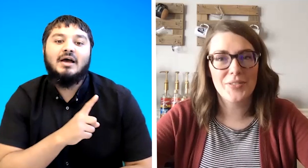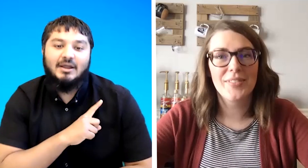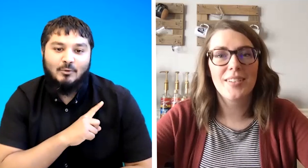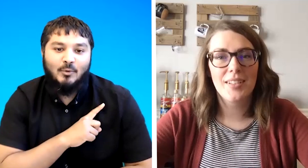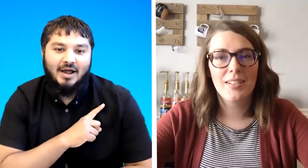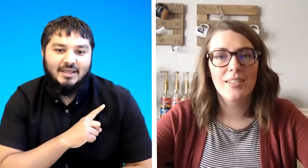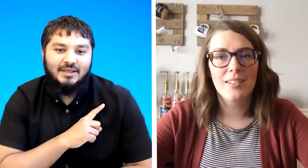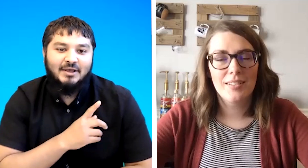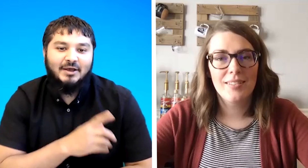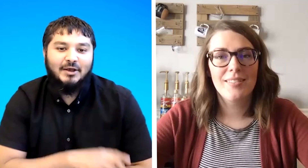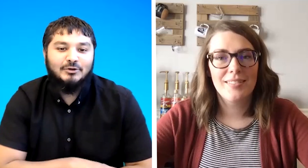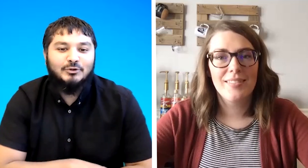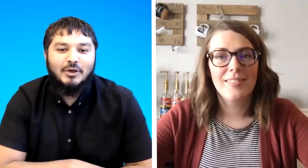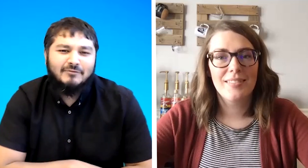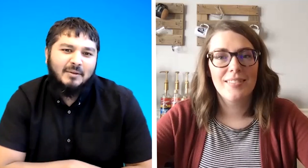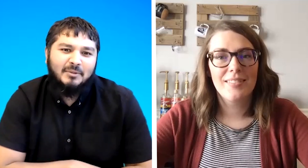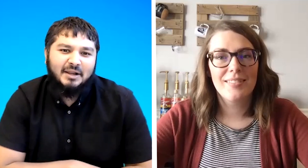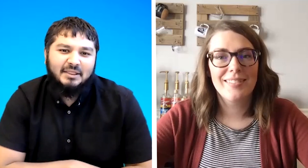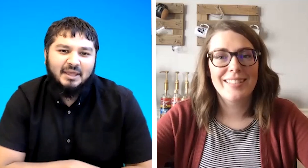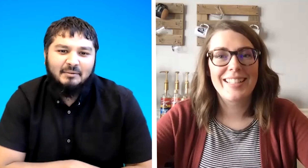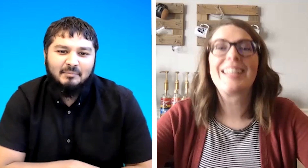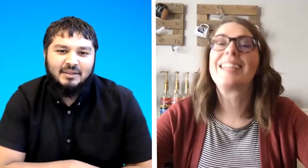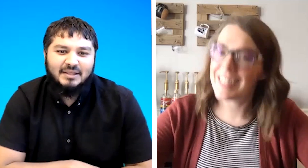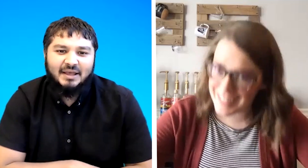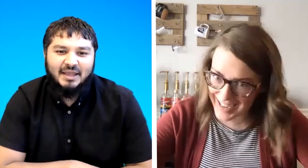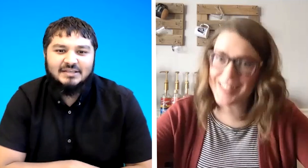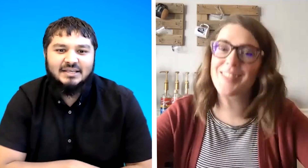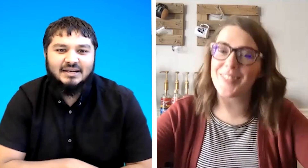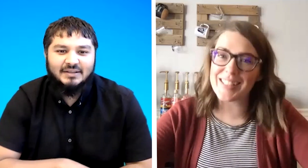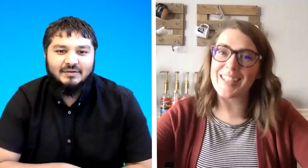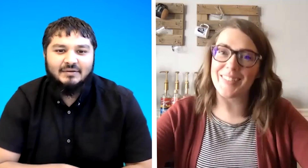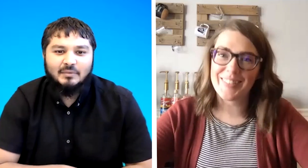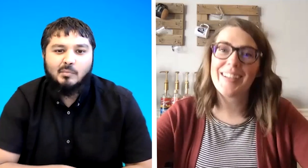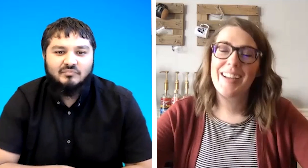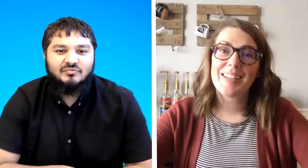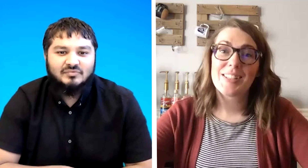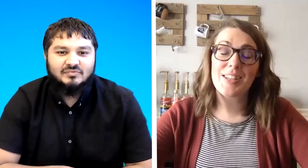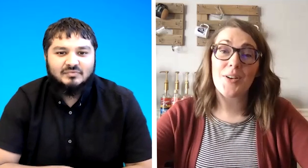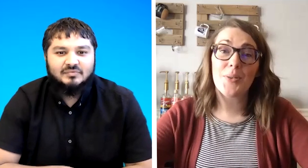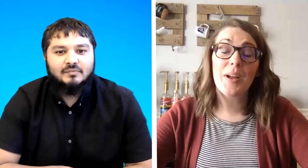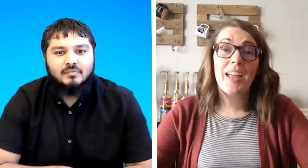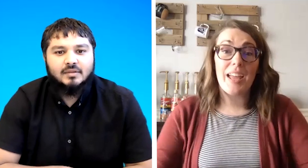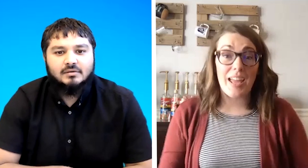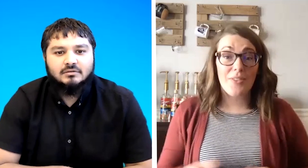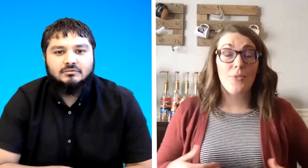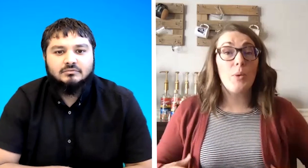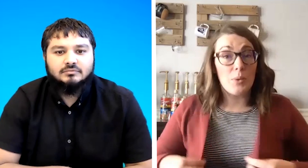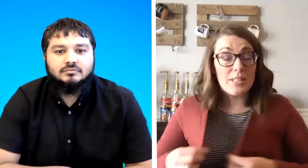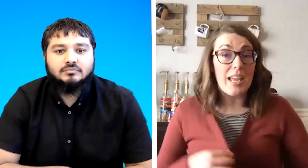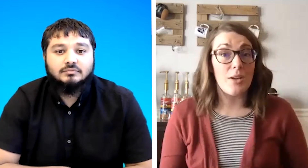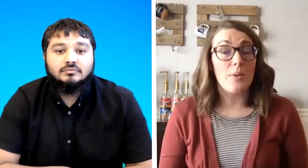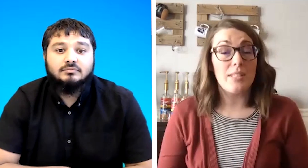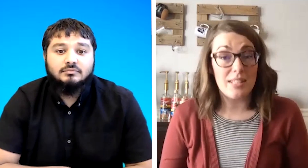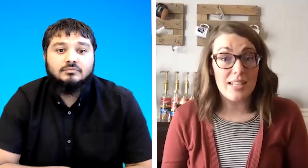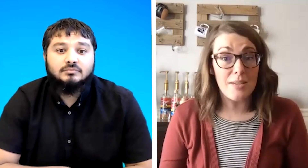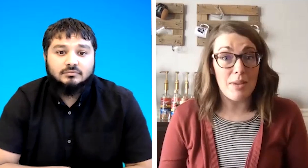and why do you have something like that in via asm yeah so if we were saying it was a statement